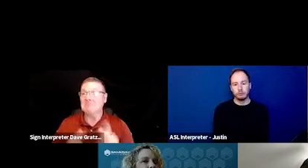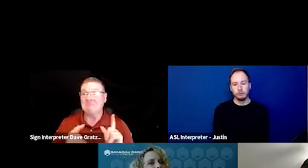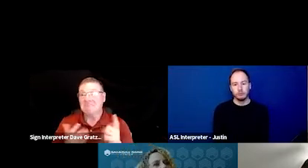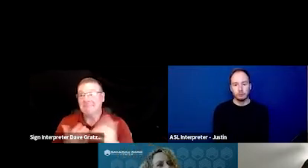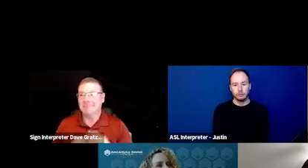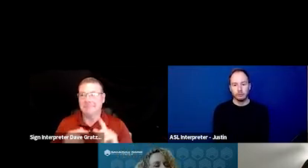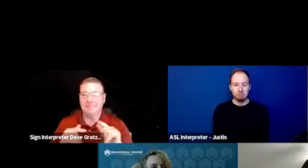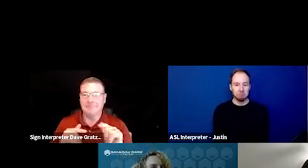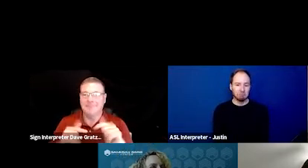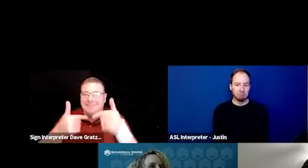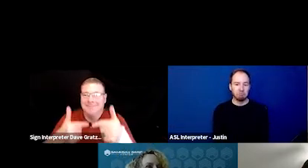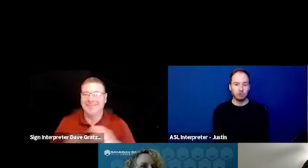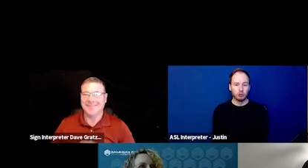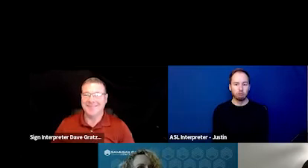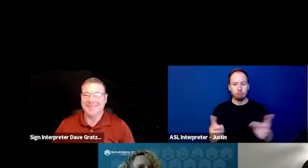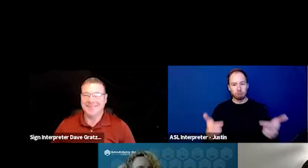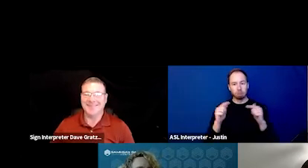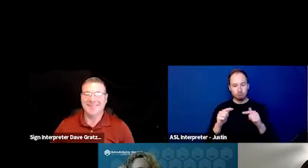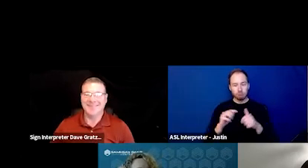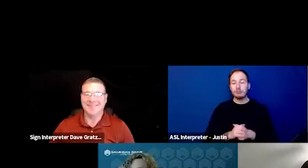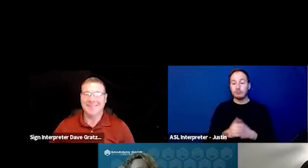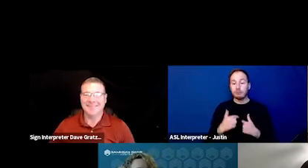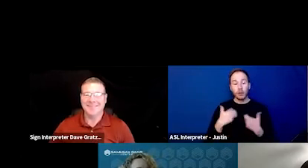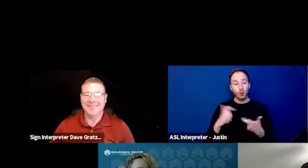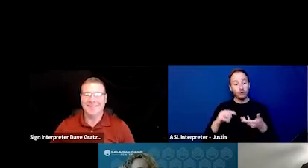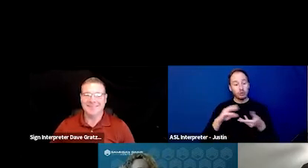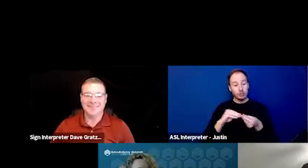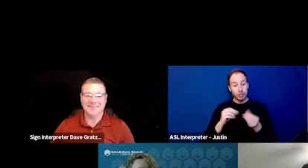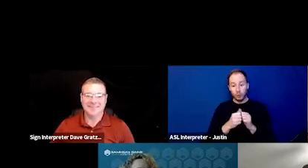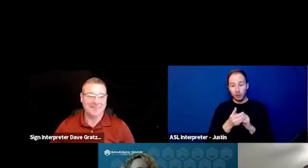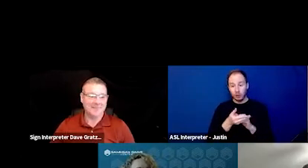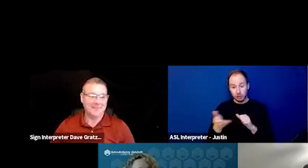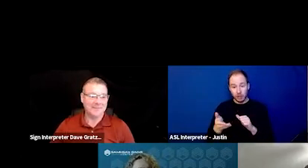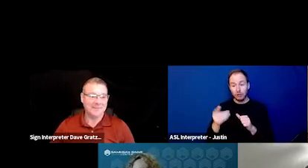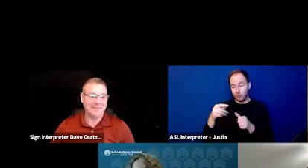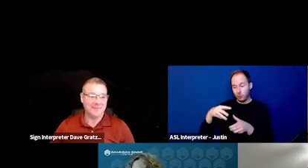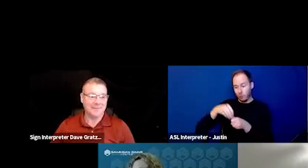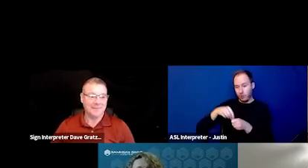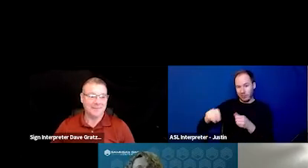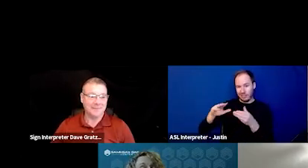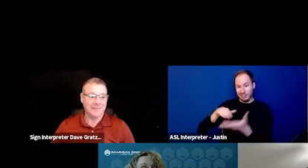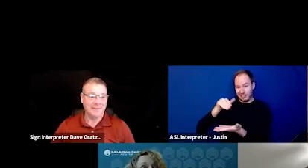One of the things I wanted to share was within our, within this center and I'm pretty certain